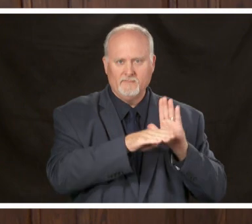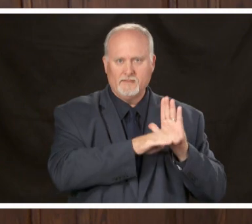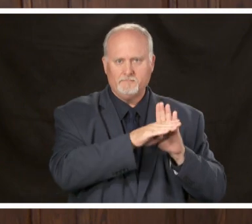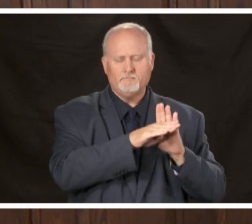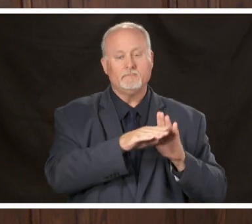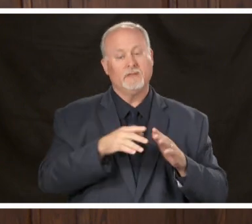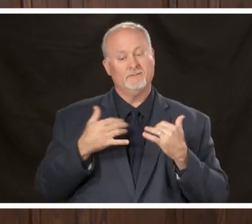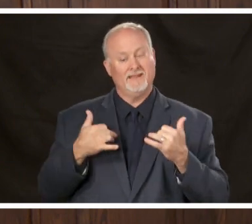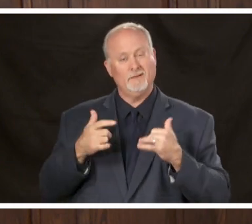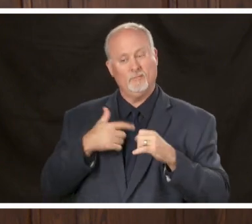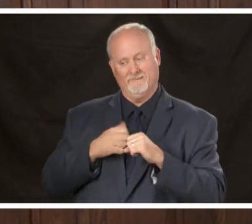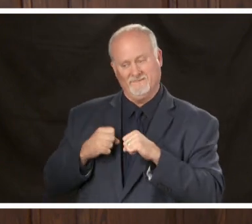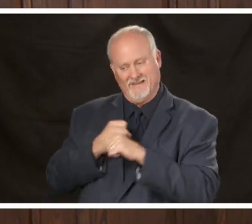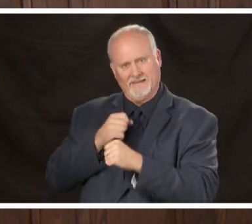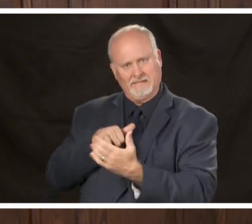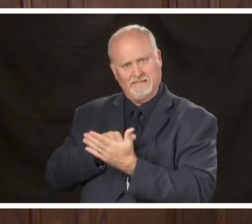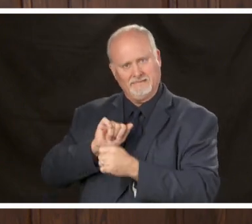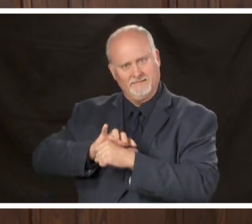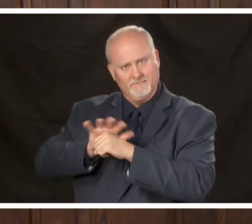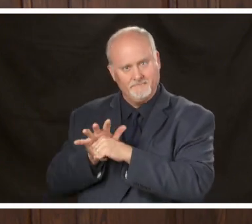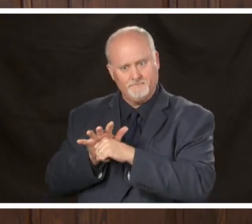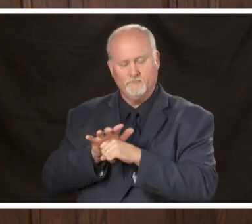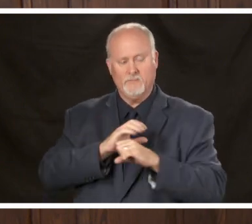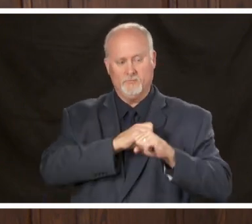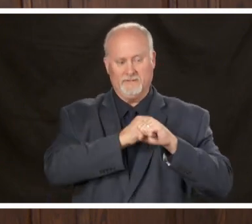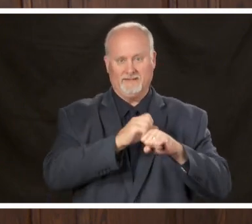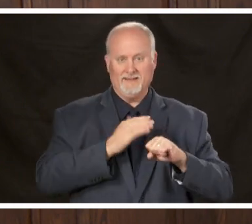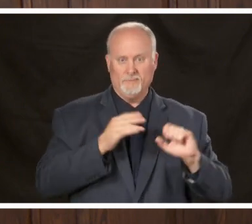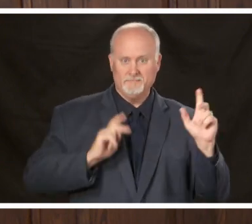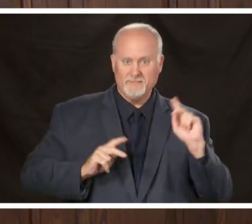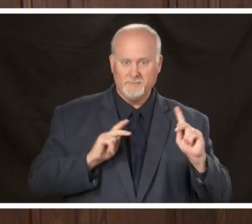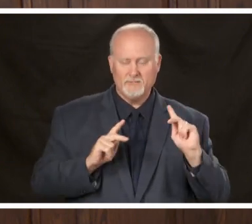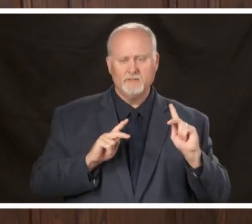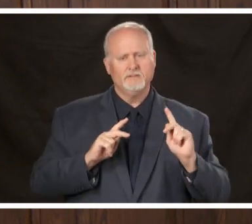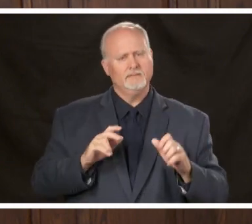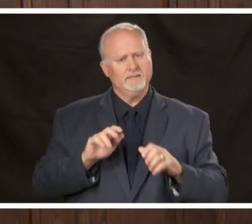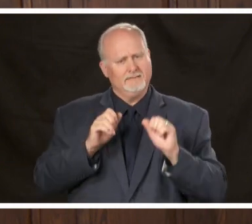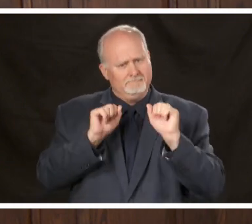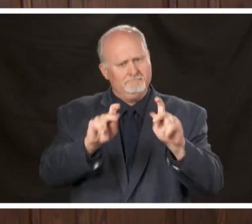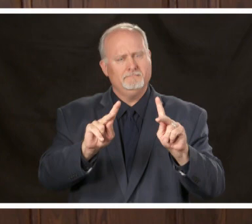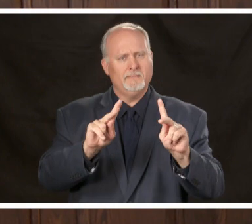protecting our citizens and getting our people back to work and as mayor I am